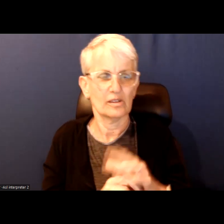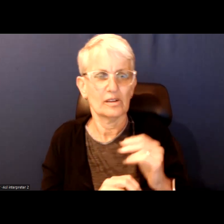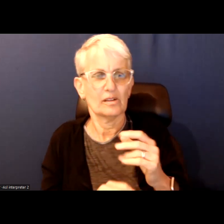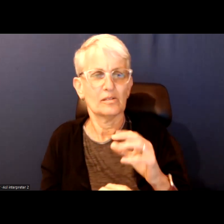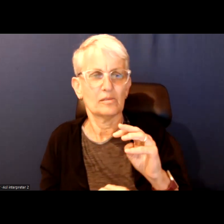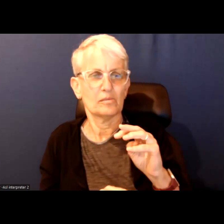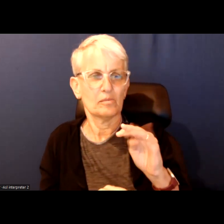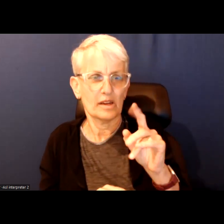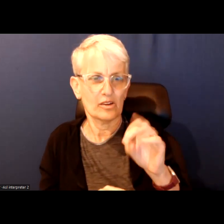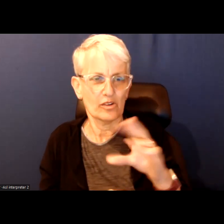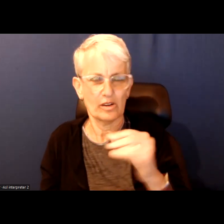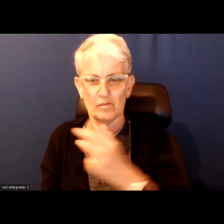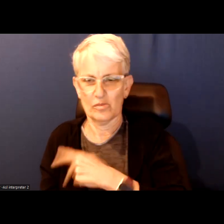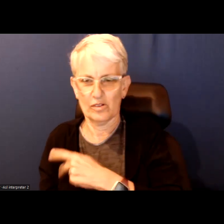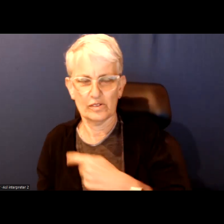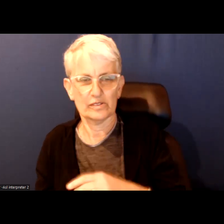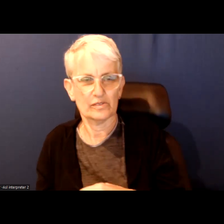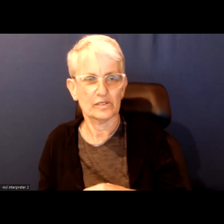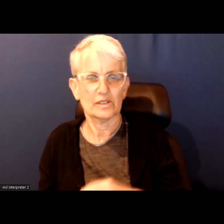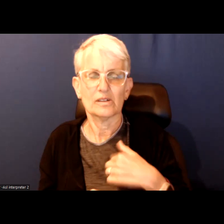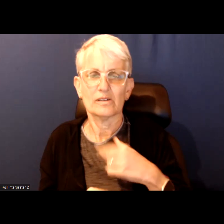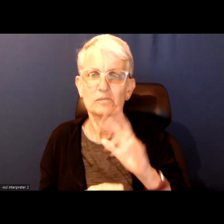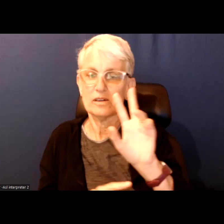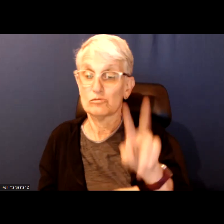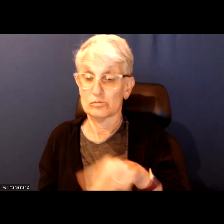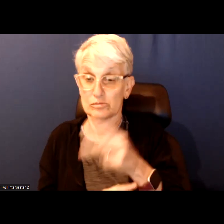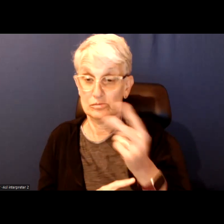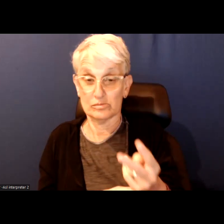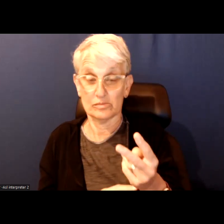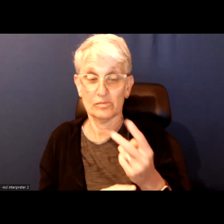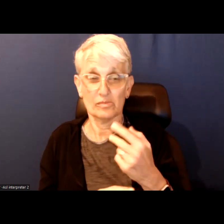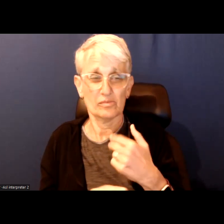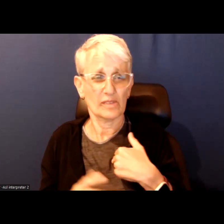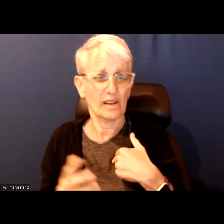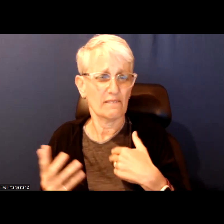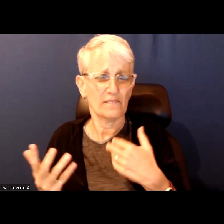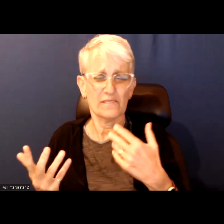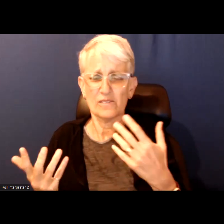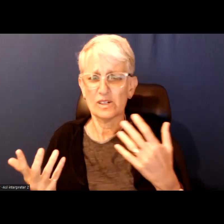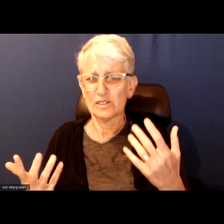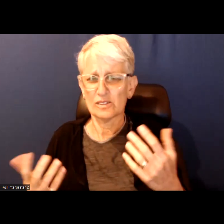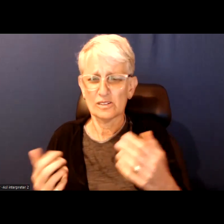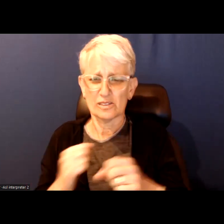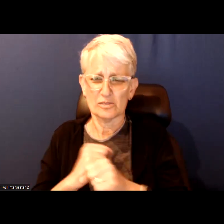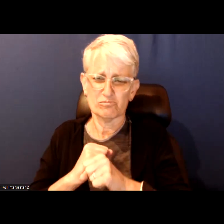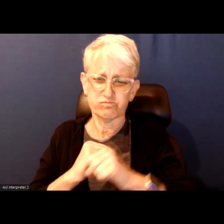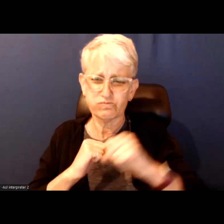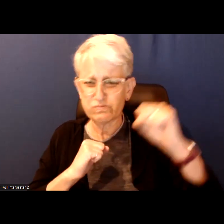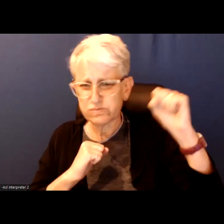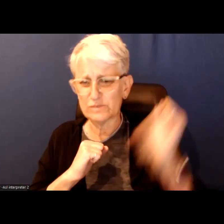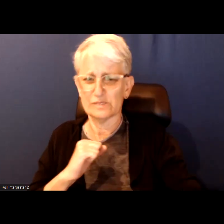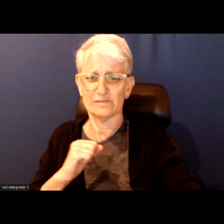You know, the flipside of having the sort of long drawn out arduous battles with Doug